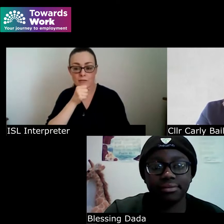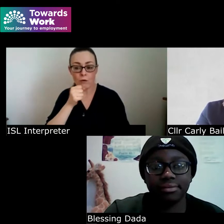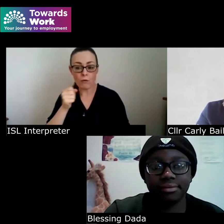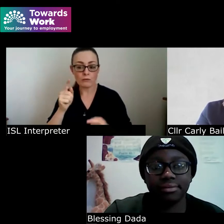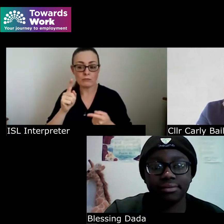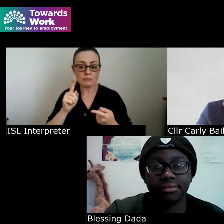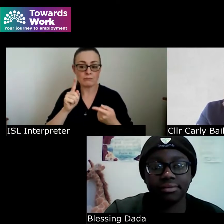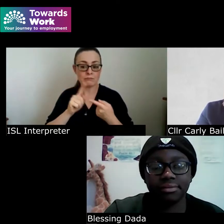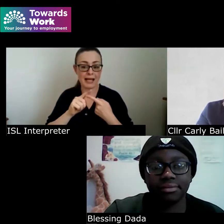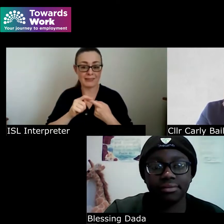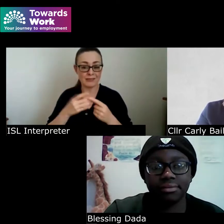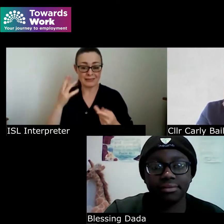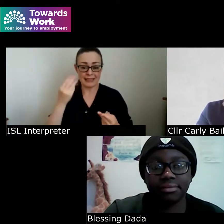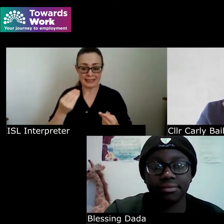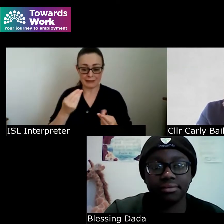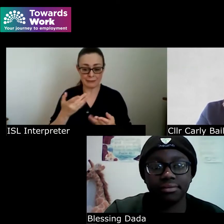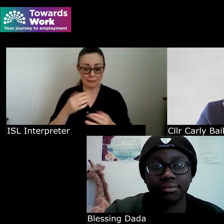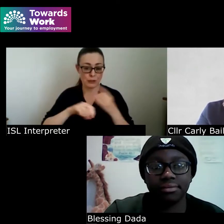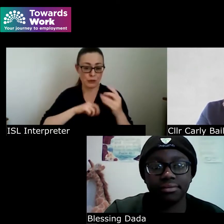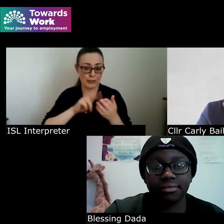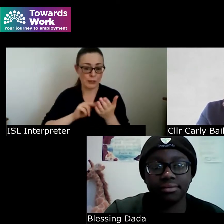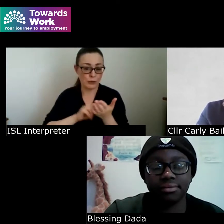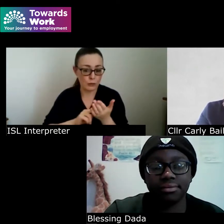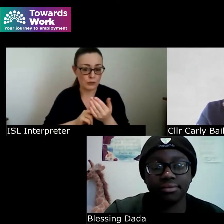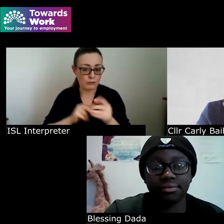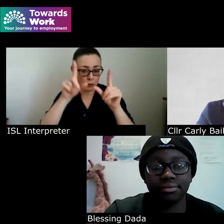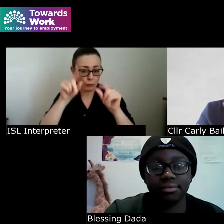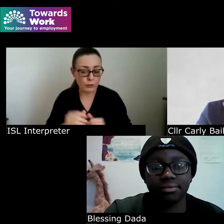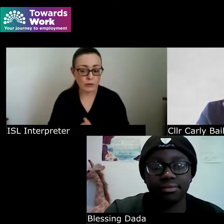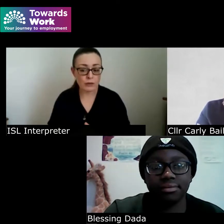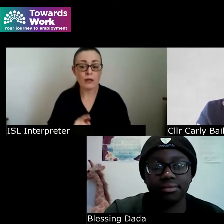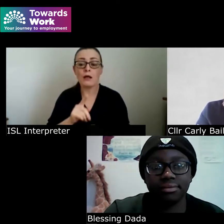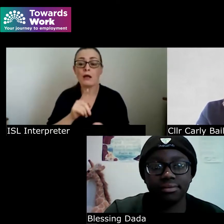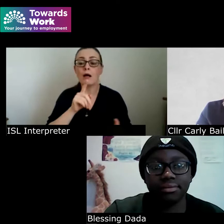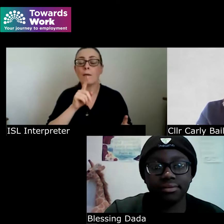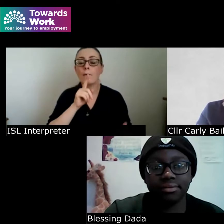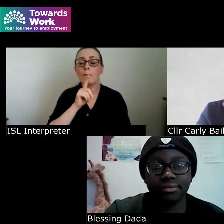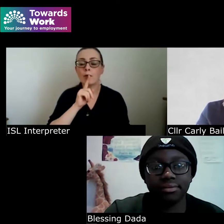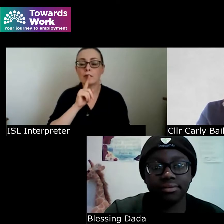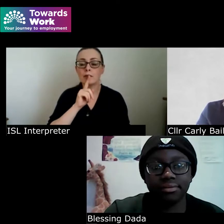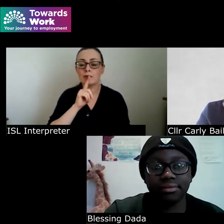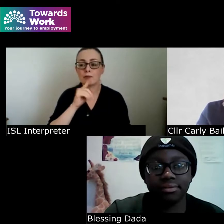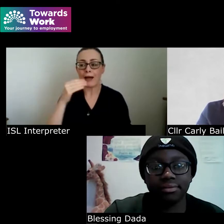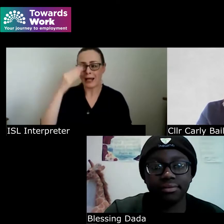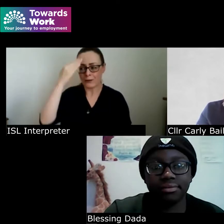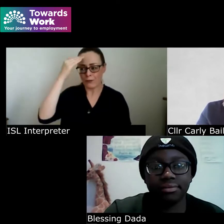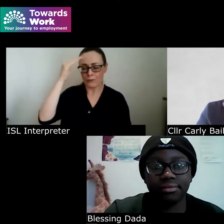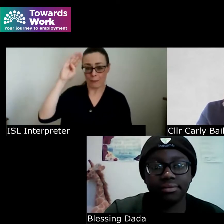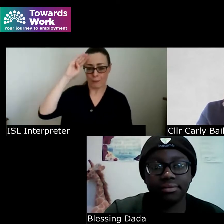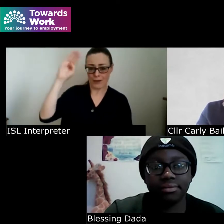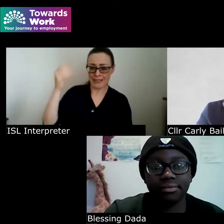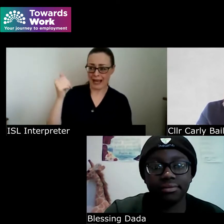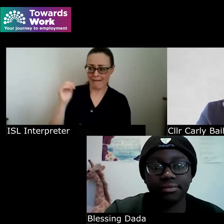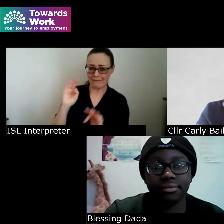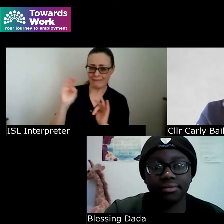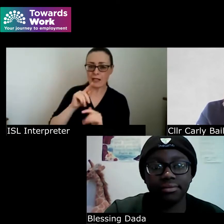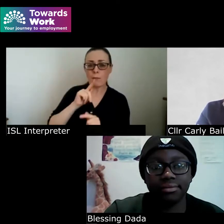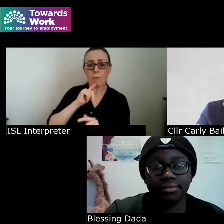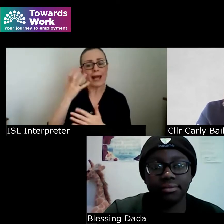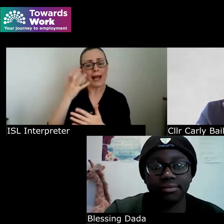everything is doable myself so there's the fear but there's also a lot of solutions to that fear